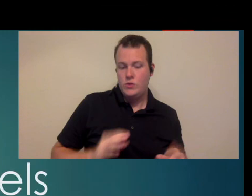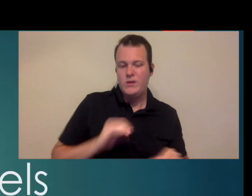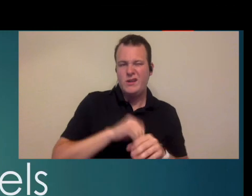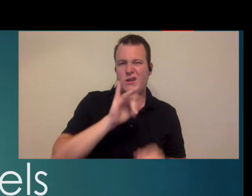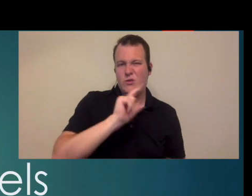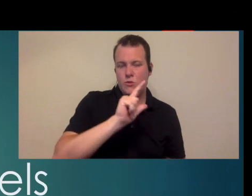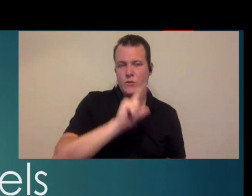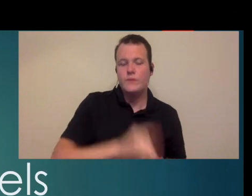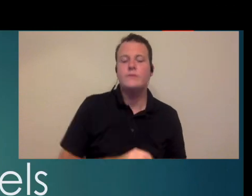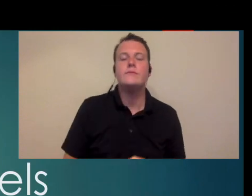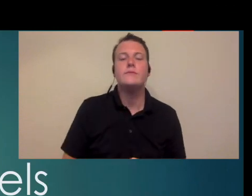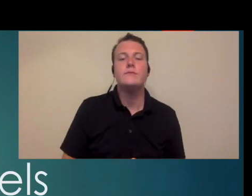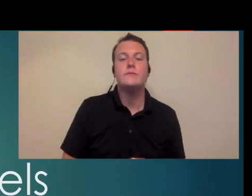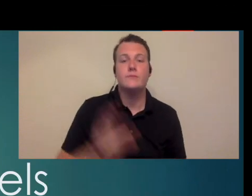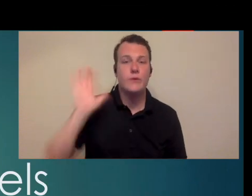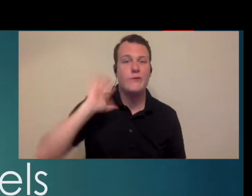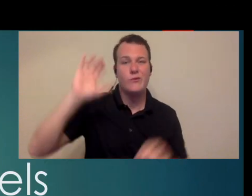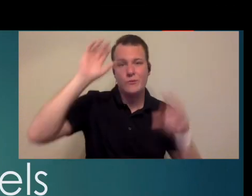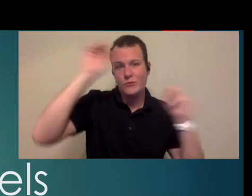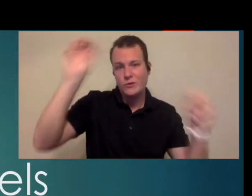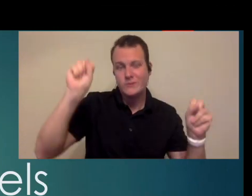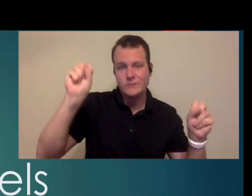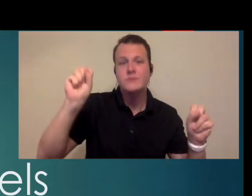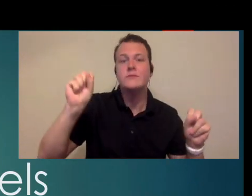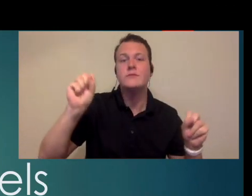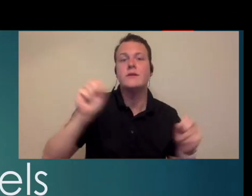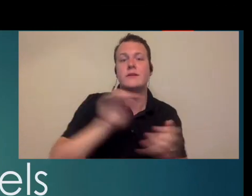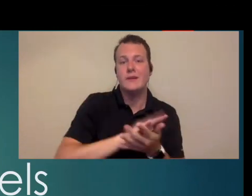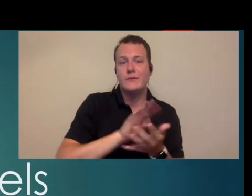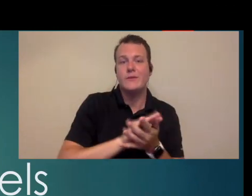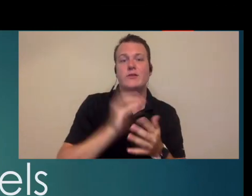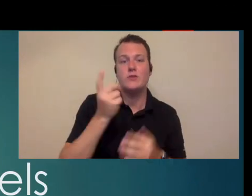Illinois he is a past president of the Academy of doctors of Audiology an